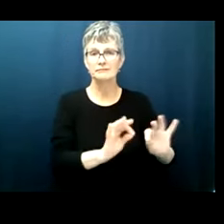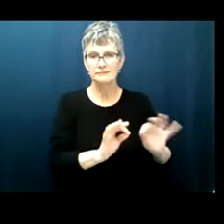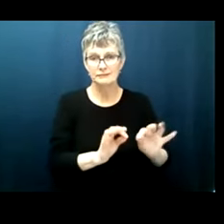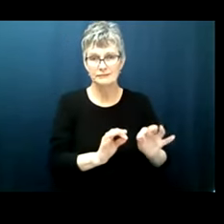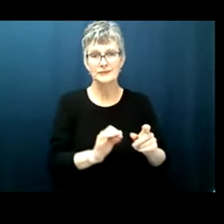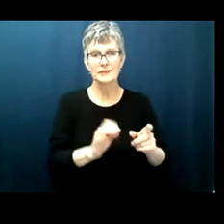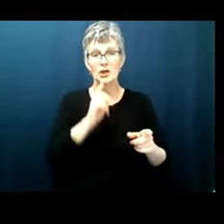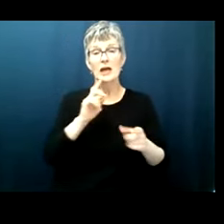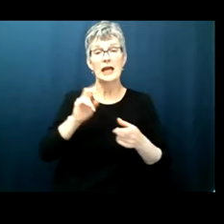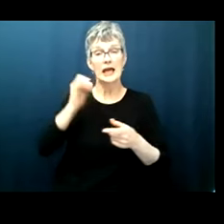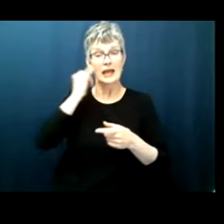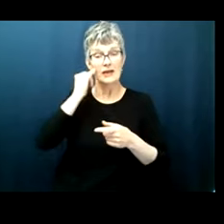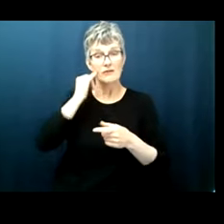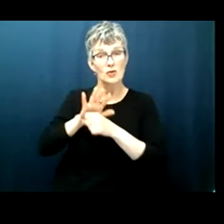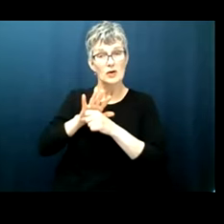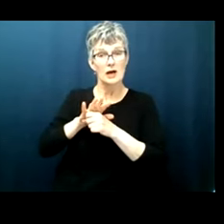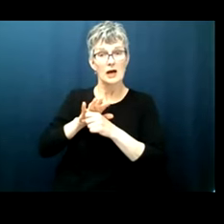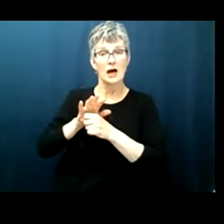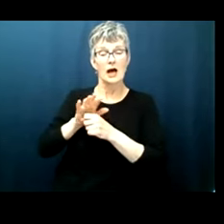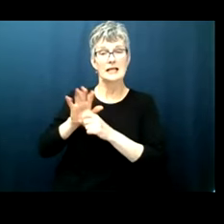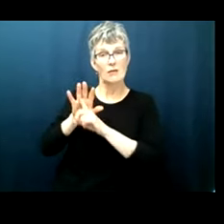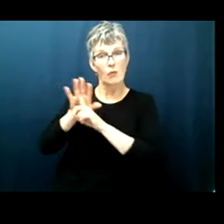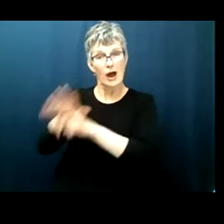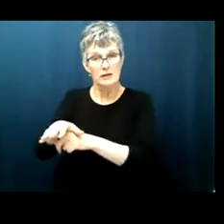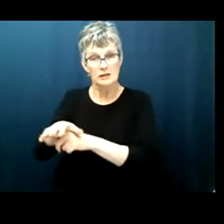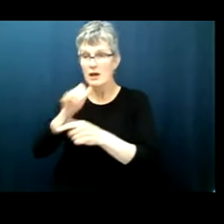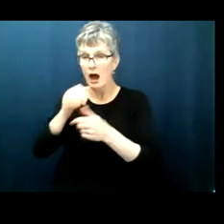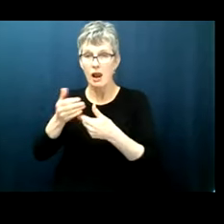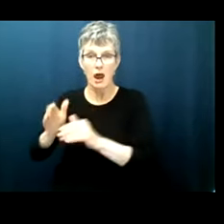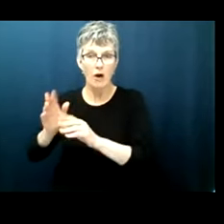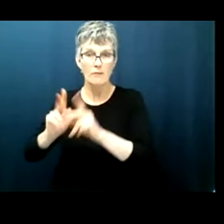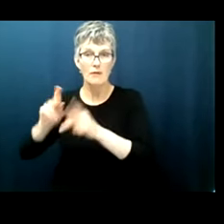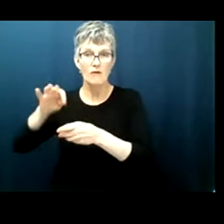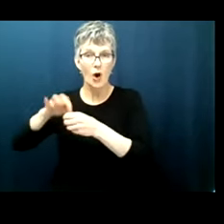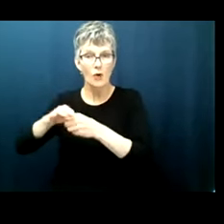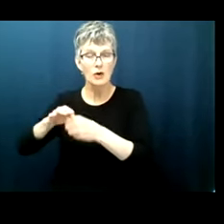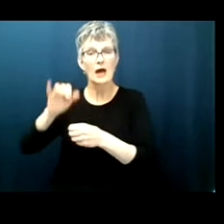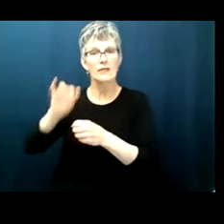of the right to vote is also facilitative of all other acts of violence and injustice by the state